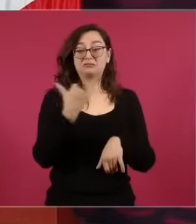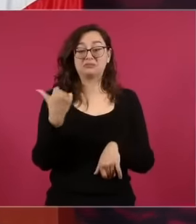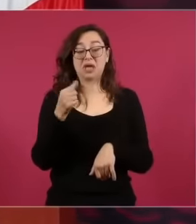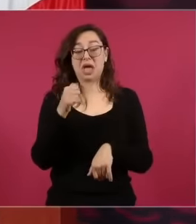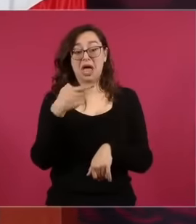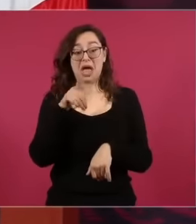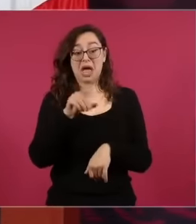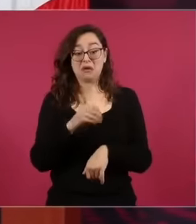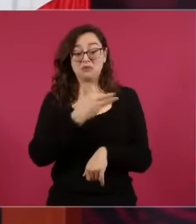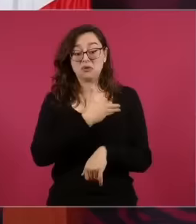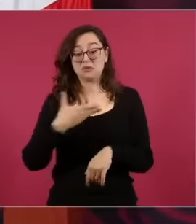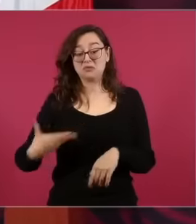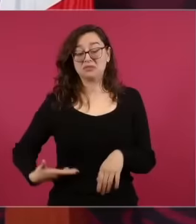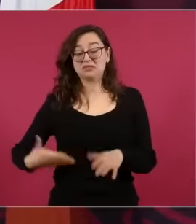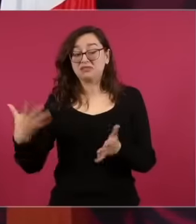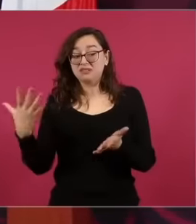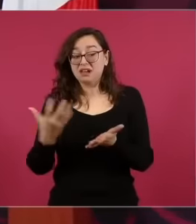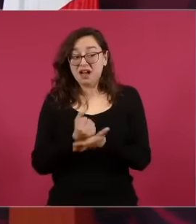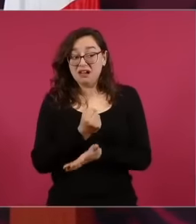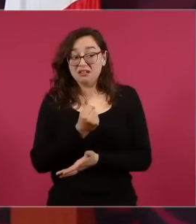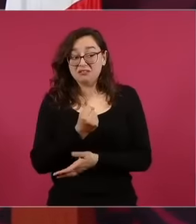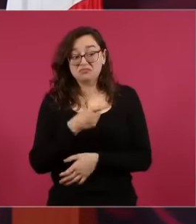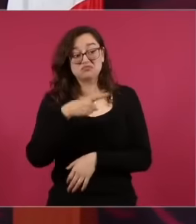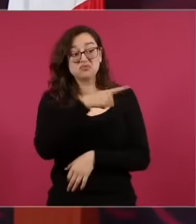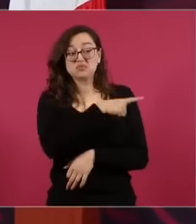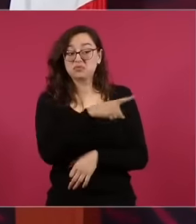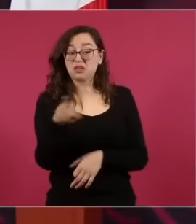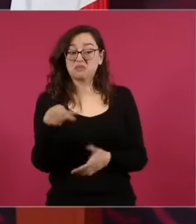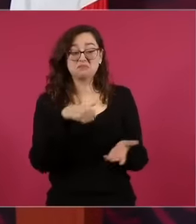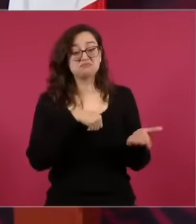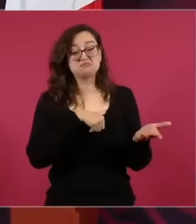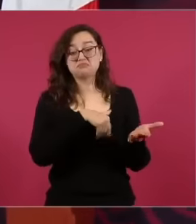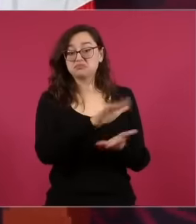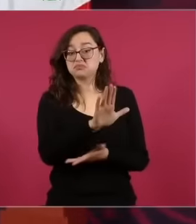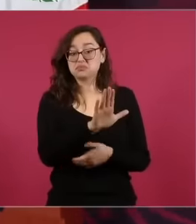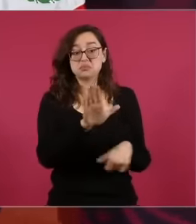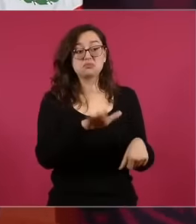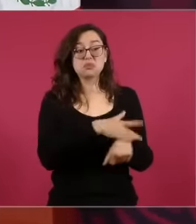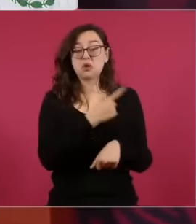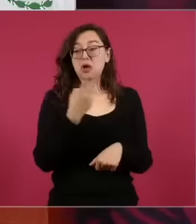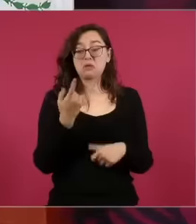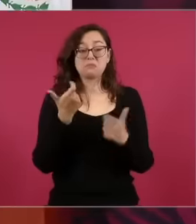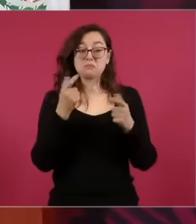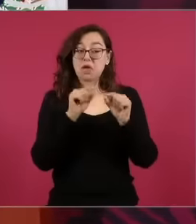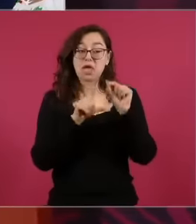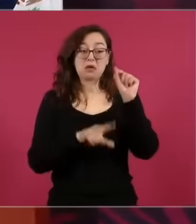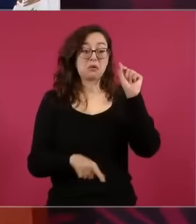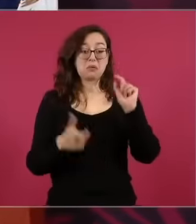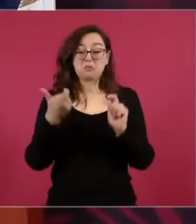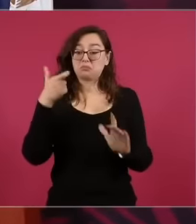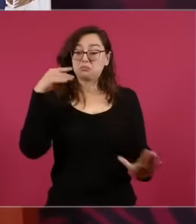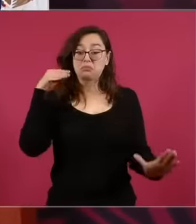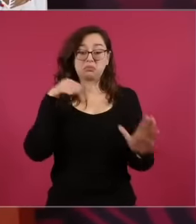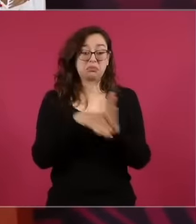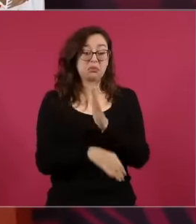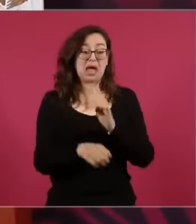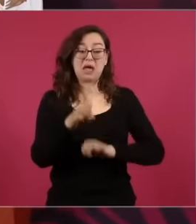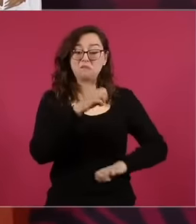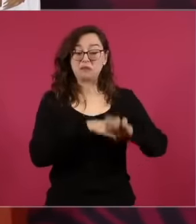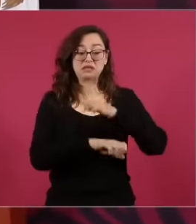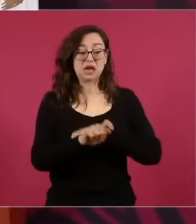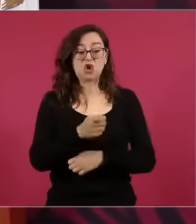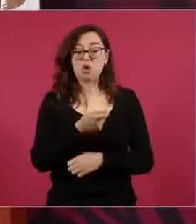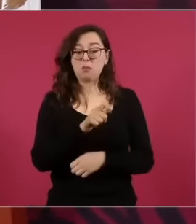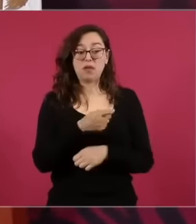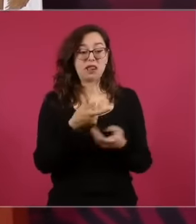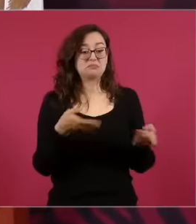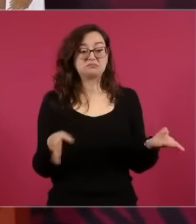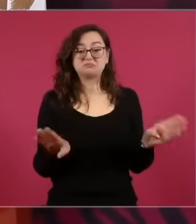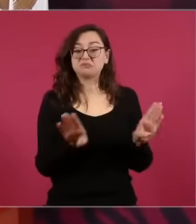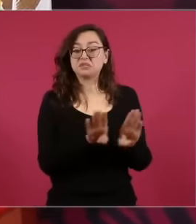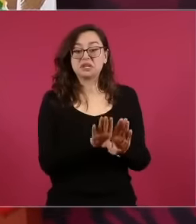capital and evaluation, everything now too. Since there is this precedent, they told me that